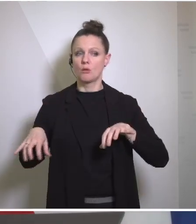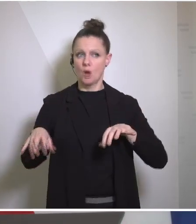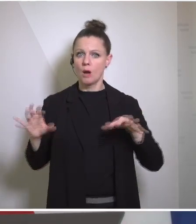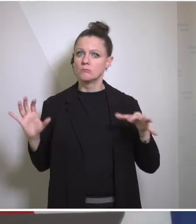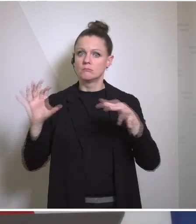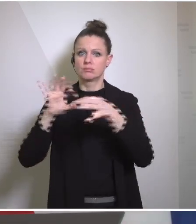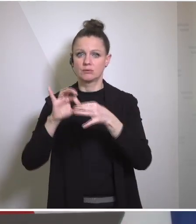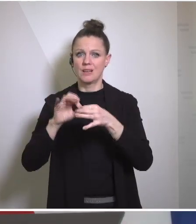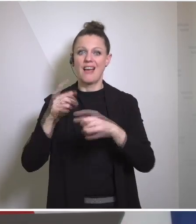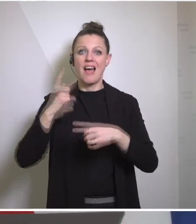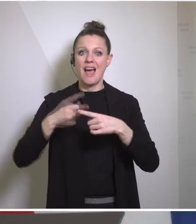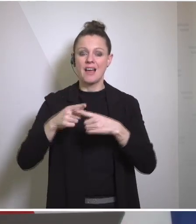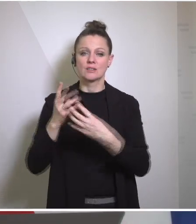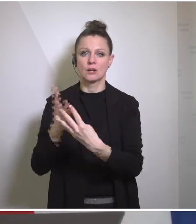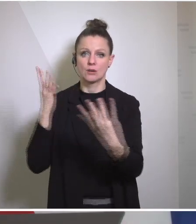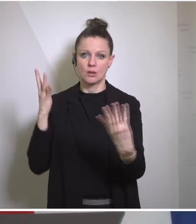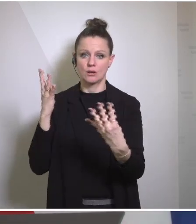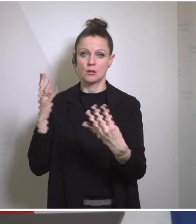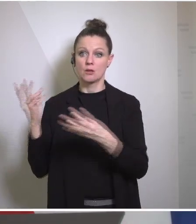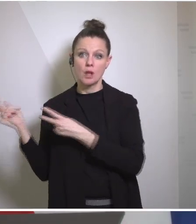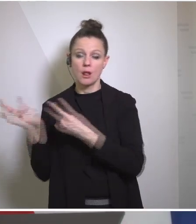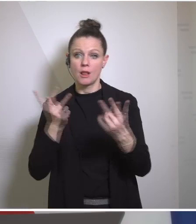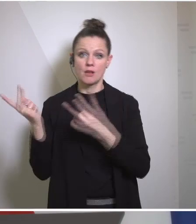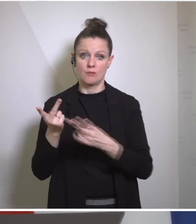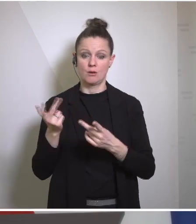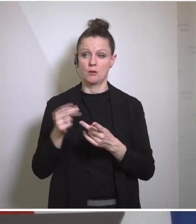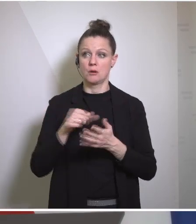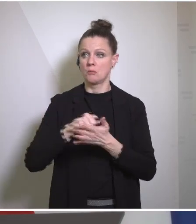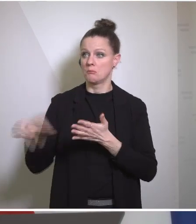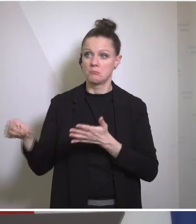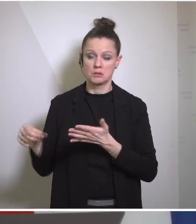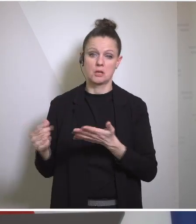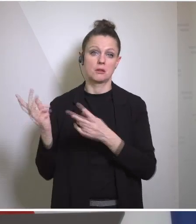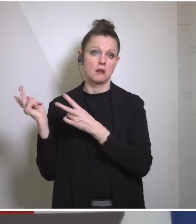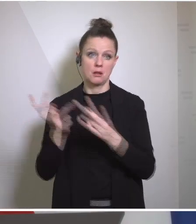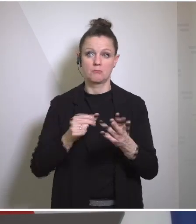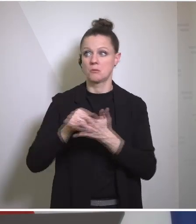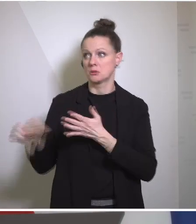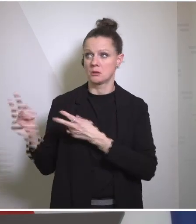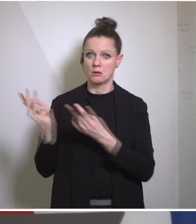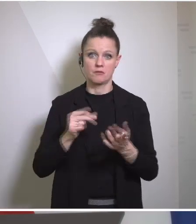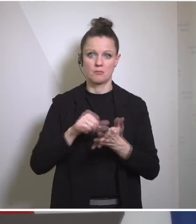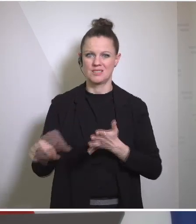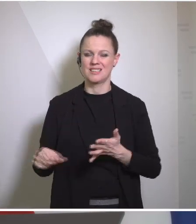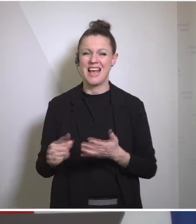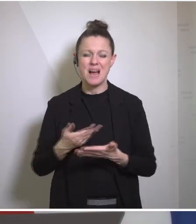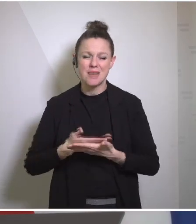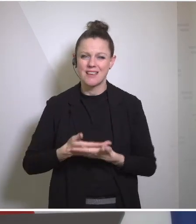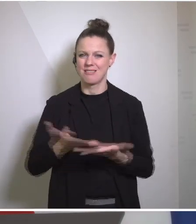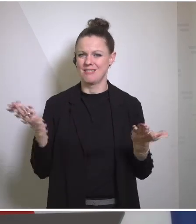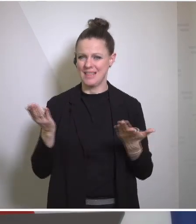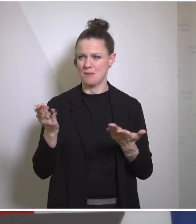they delivered, we paid. Nobody ever, ever used gas or grain or any other of these products as